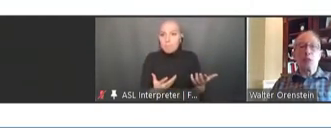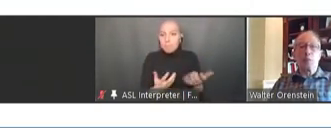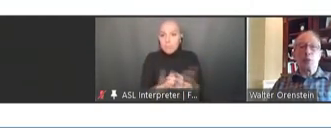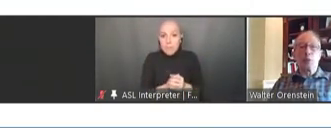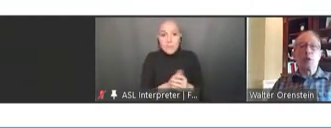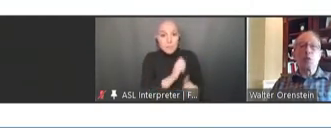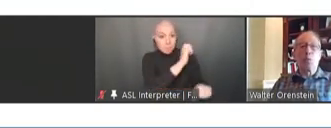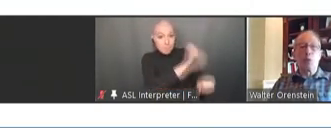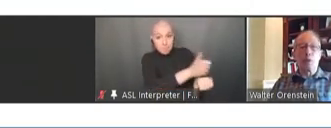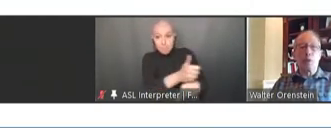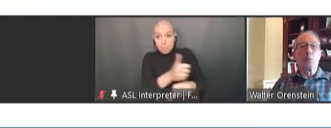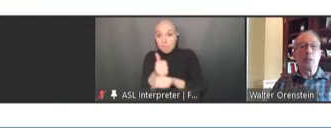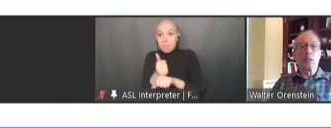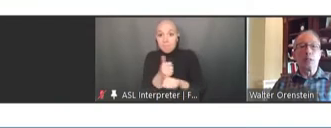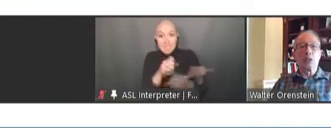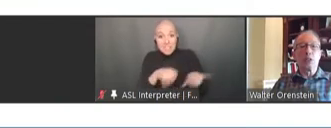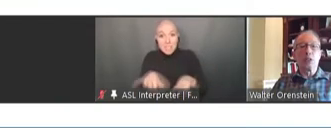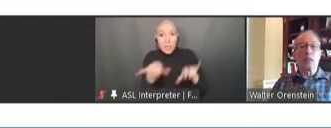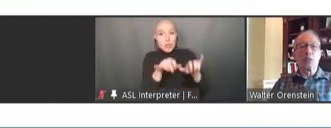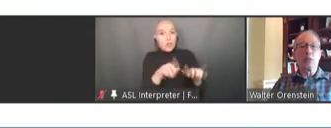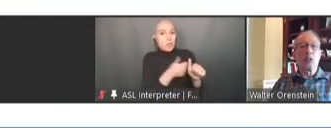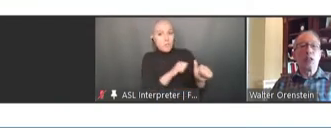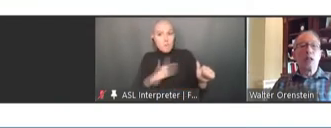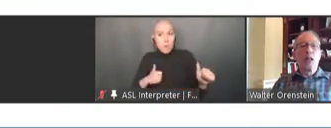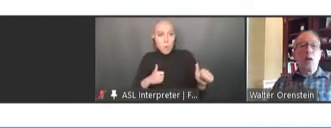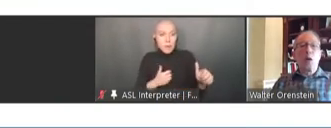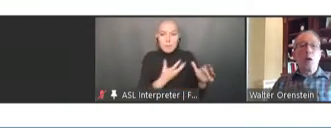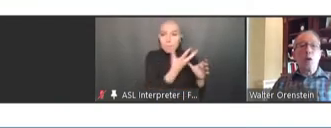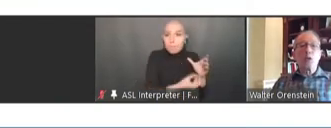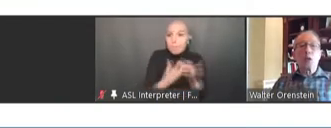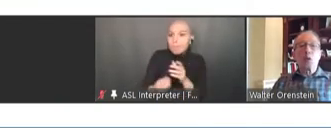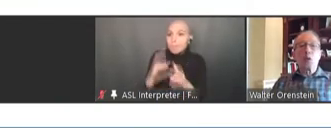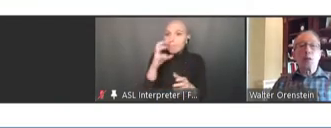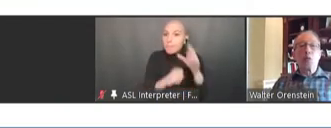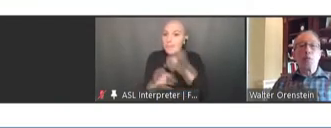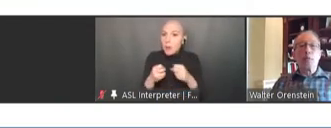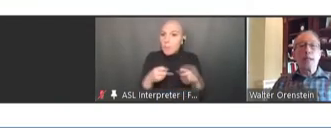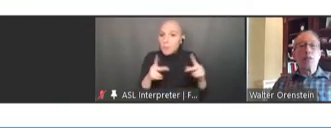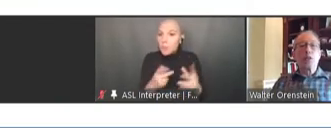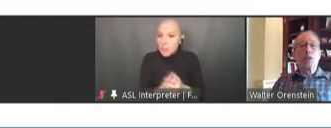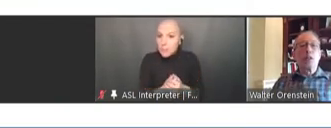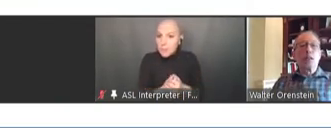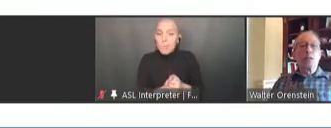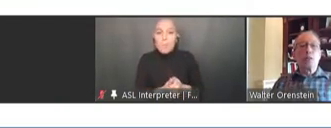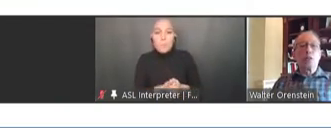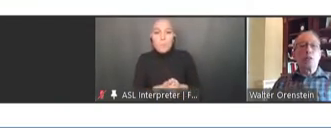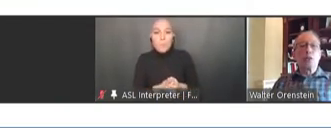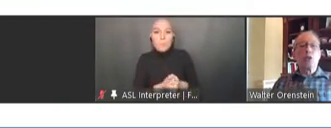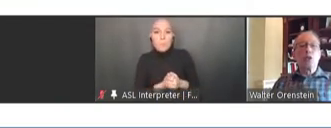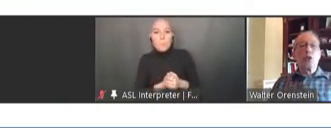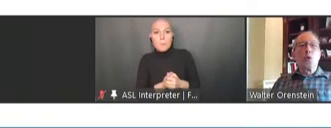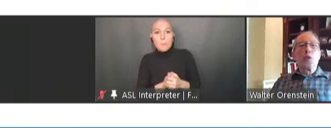opportunities were part of the immunization standards. Also, there were major concerns with